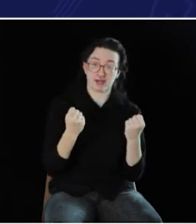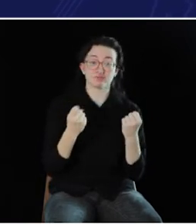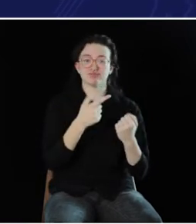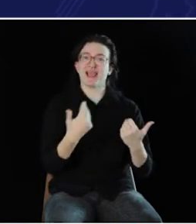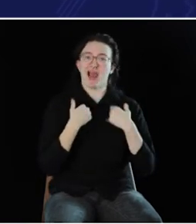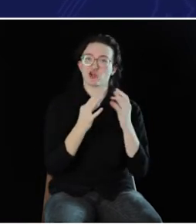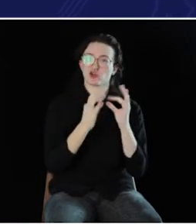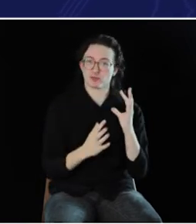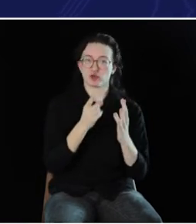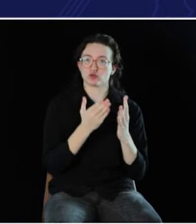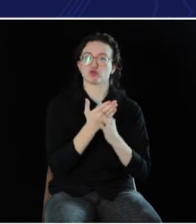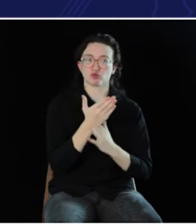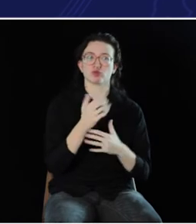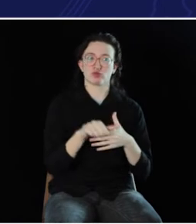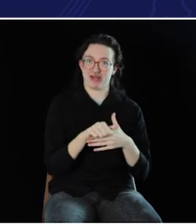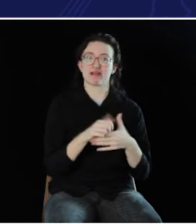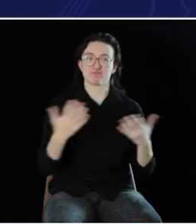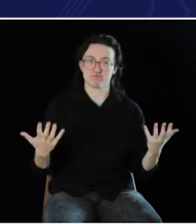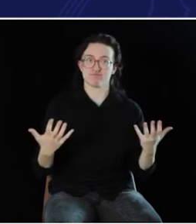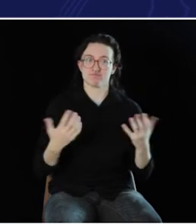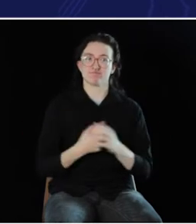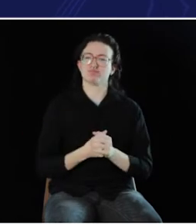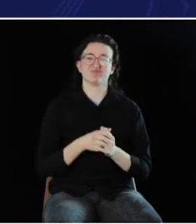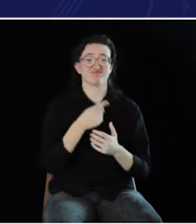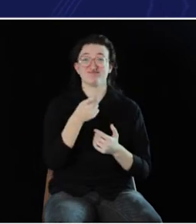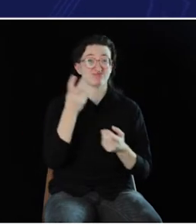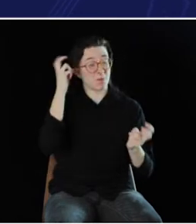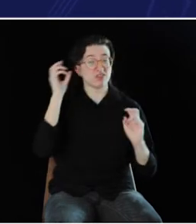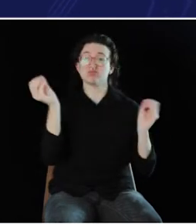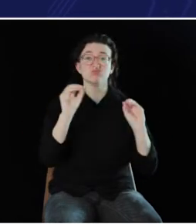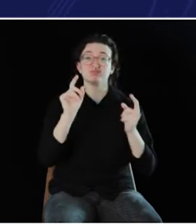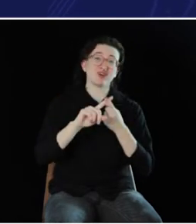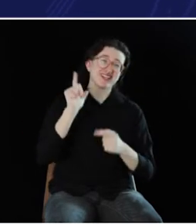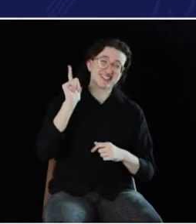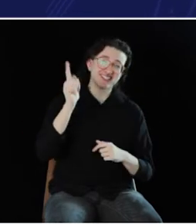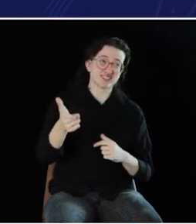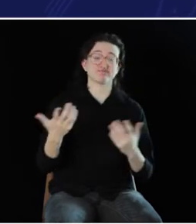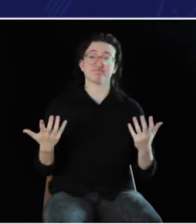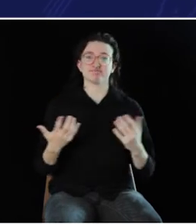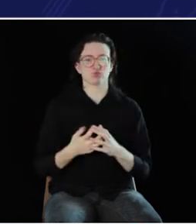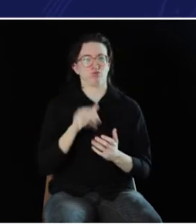actually signed and used interpreters to go through her training. I don't think she actually got a cochlear implant until later on.